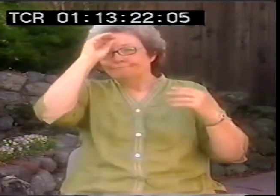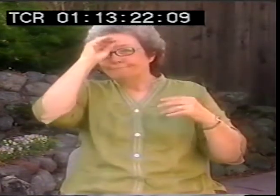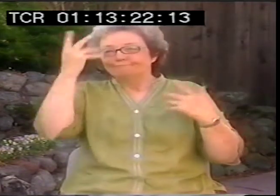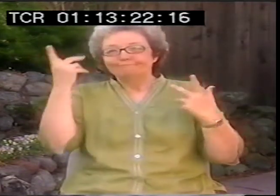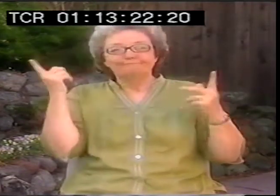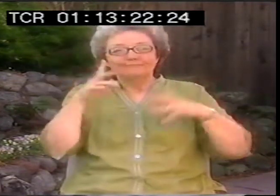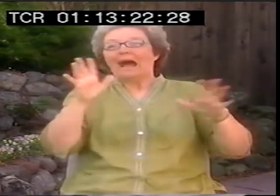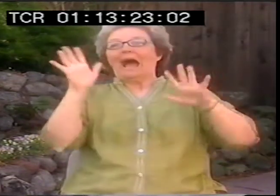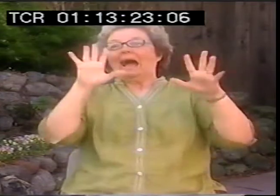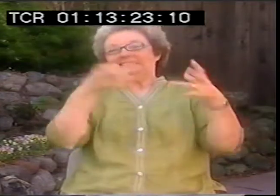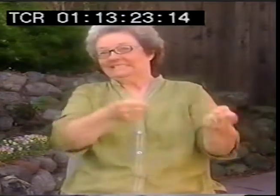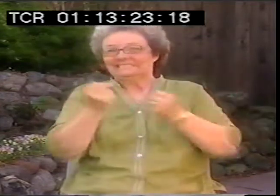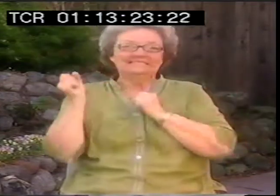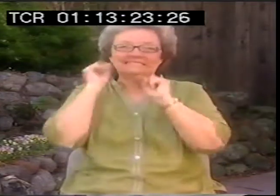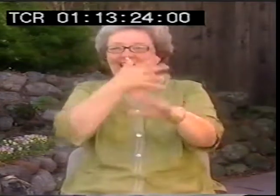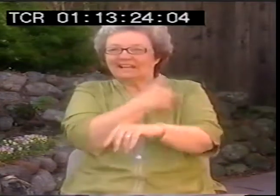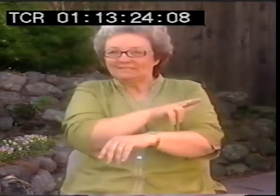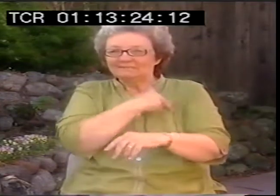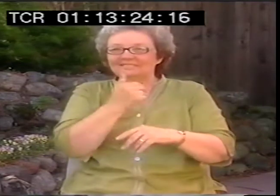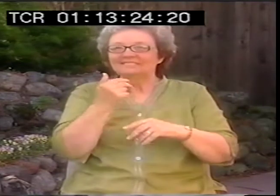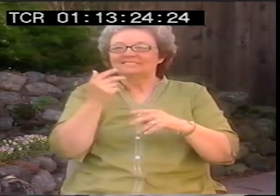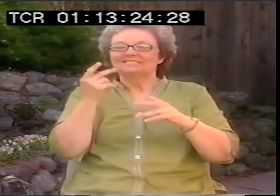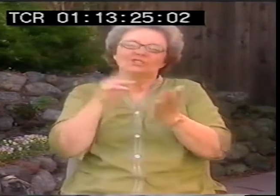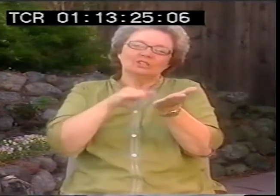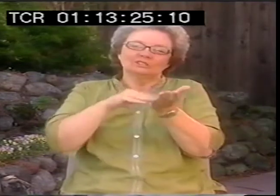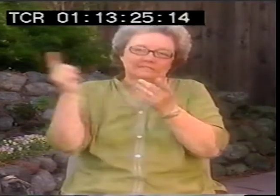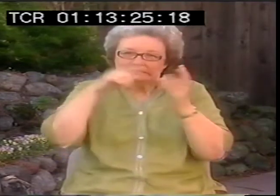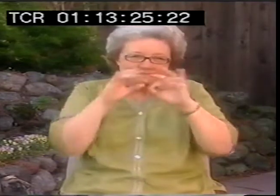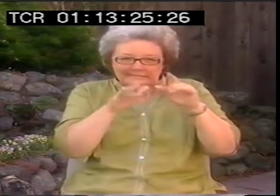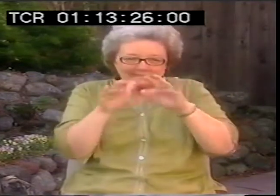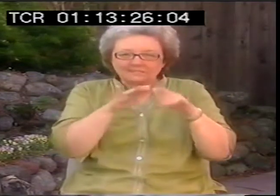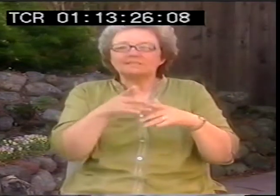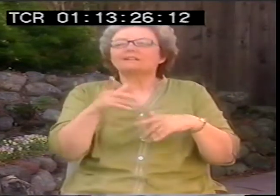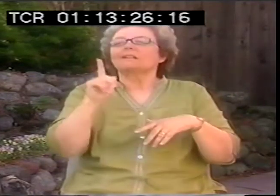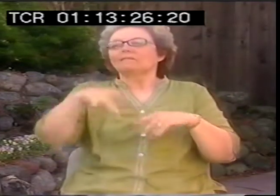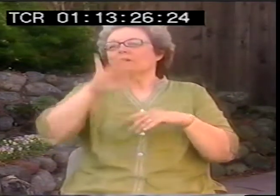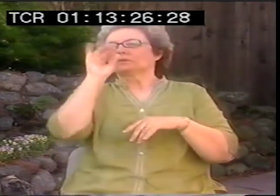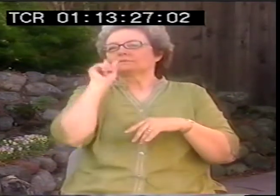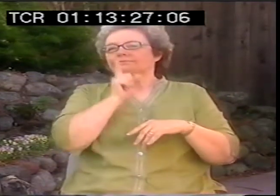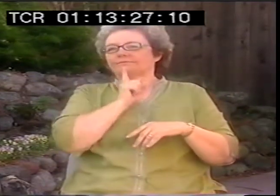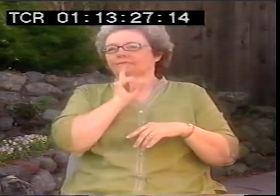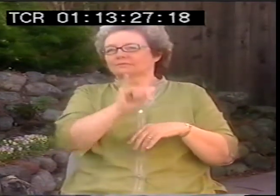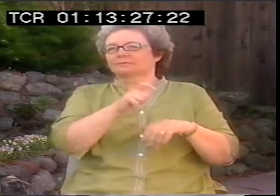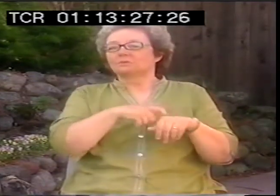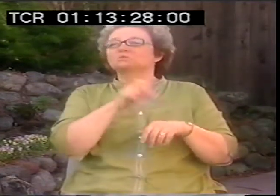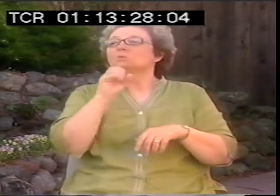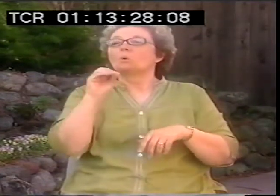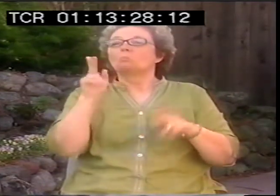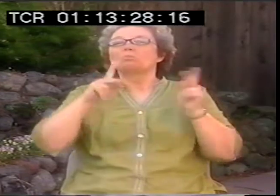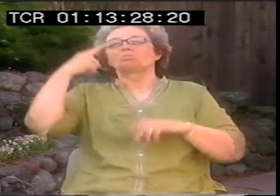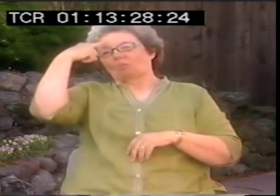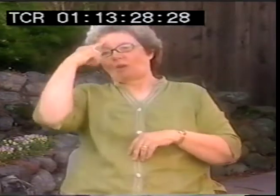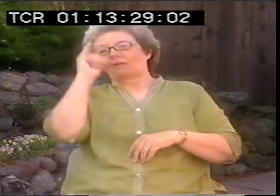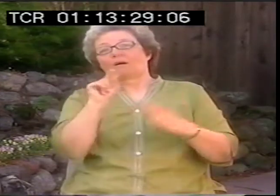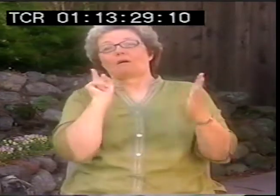But she didn't cry out or anything. And that's when the parents realized something was wrong. They saw her and they saw she was injured and brought her